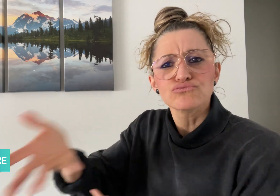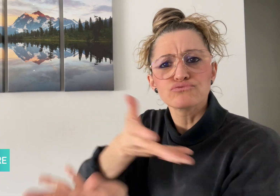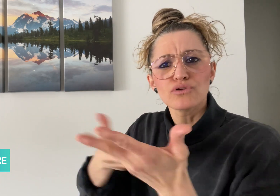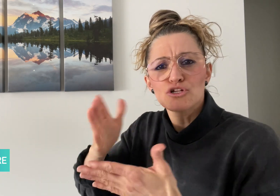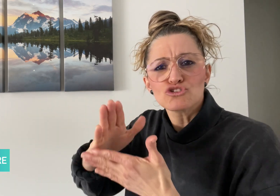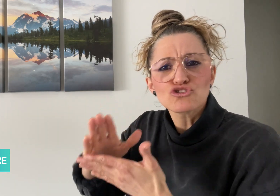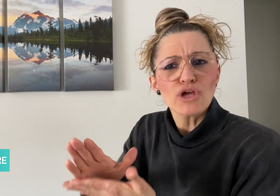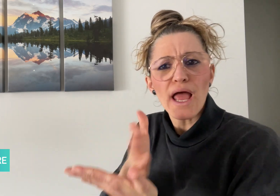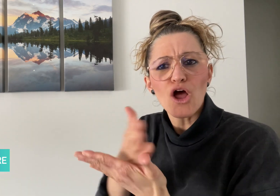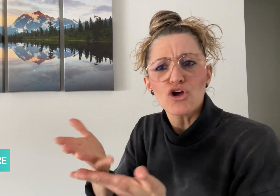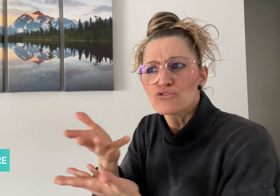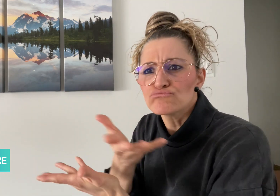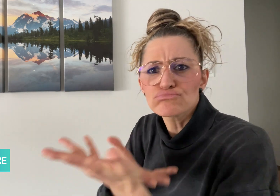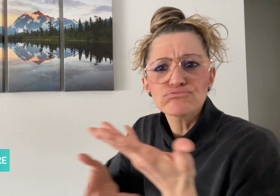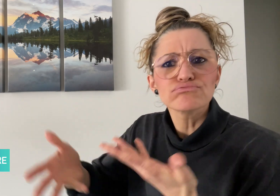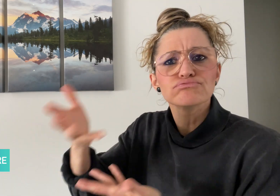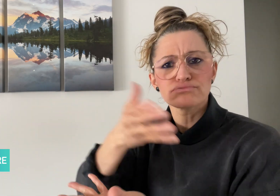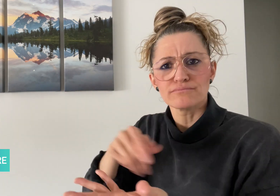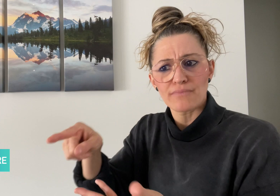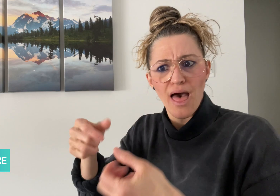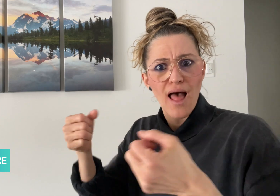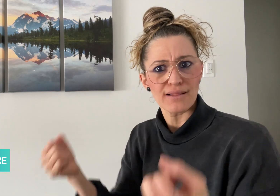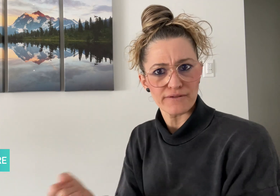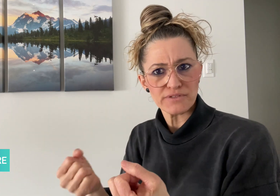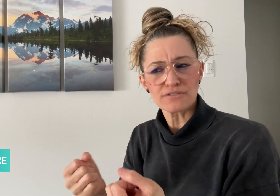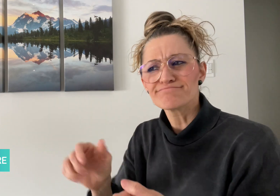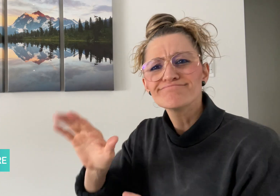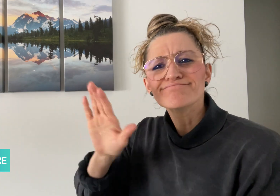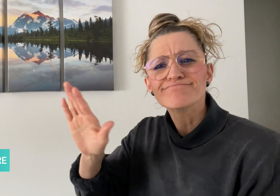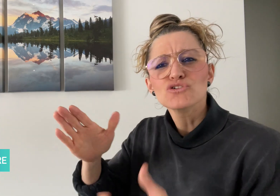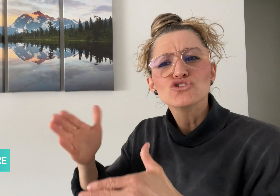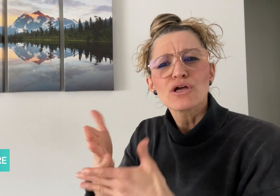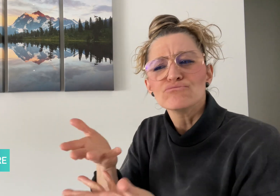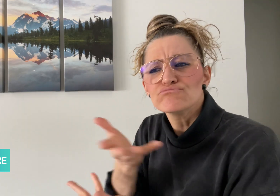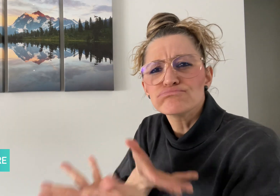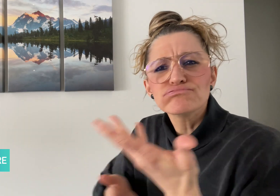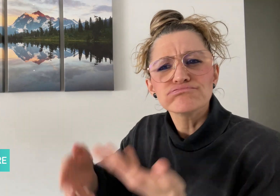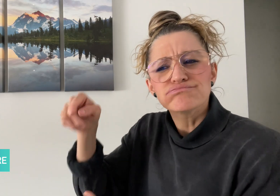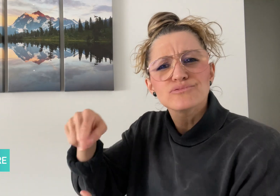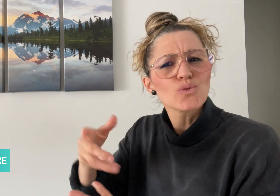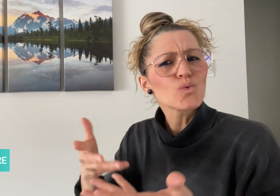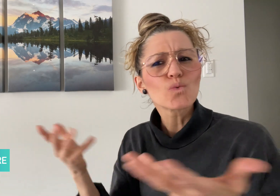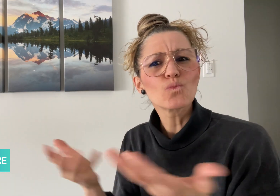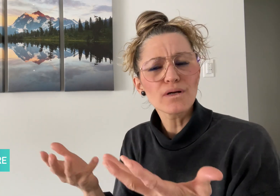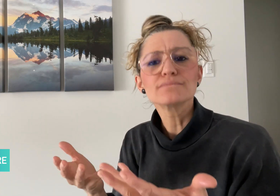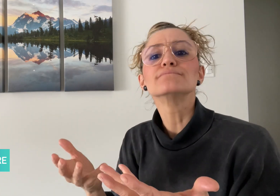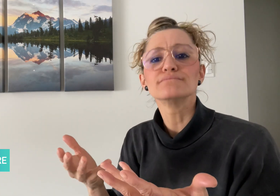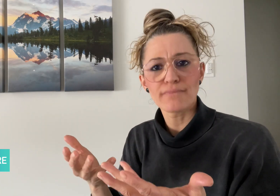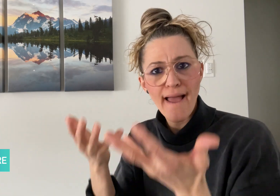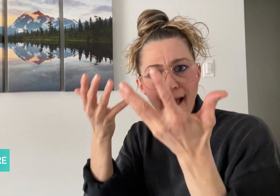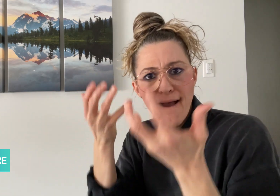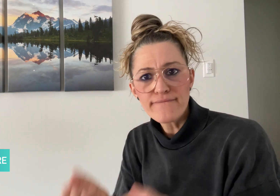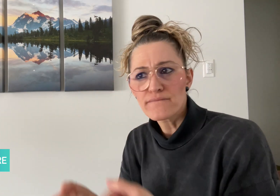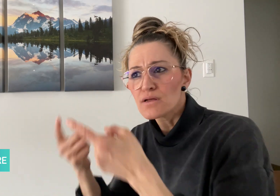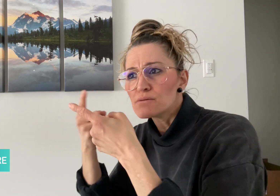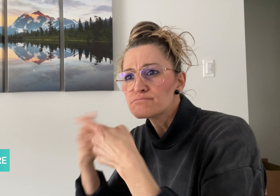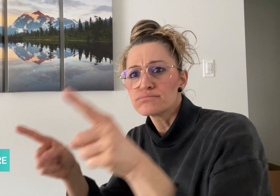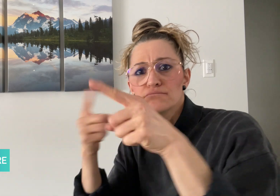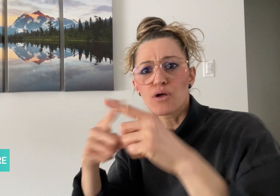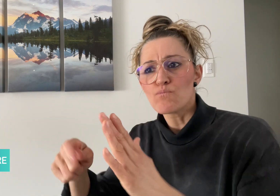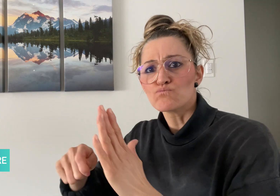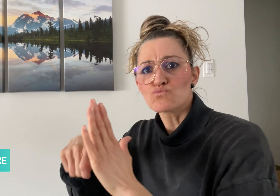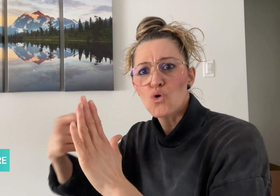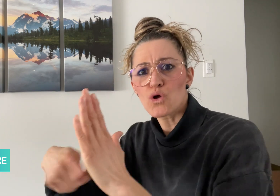SHARE projects are partnerships with other independent artists